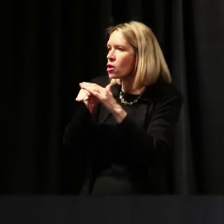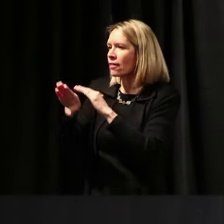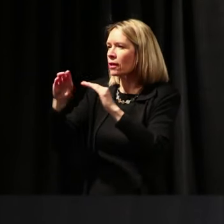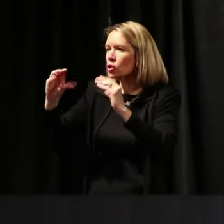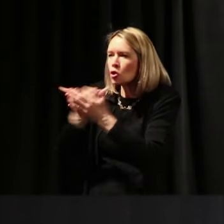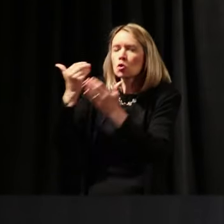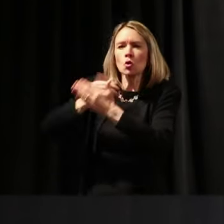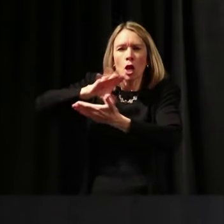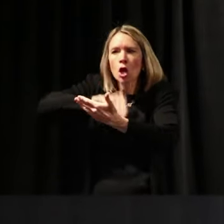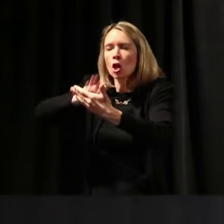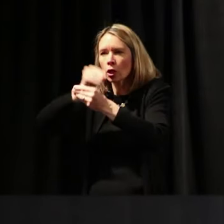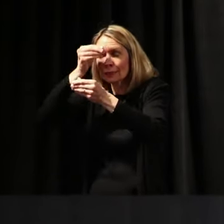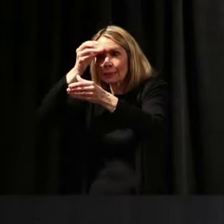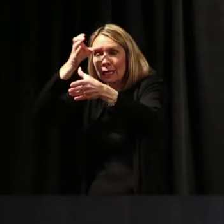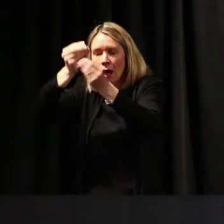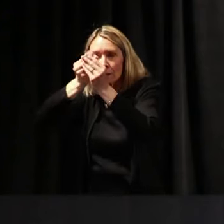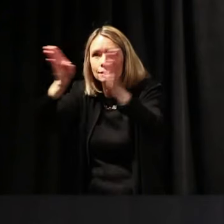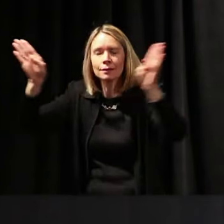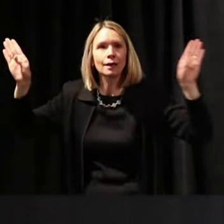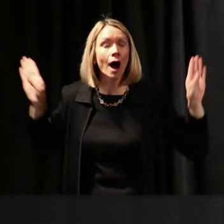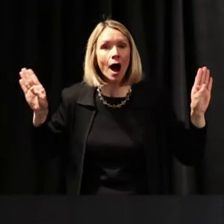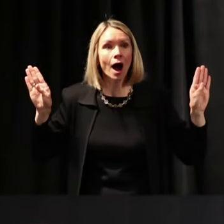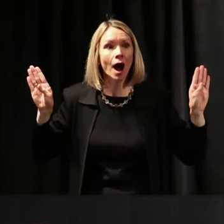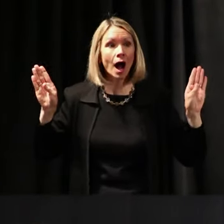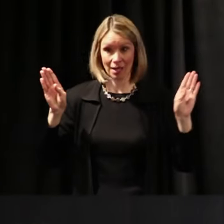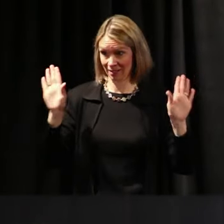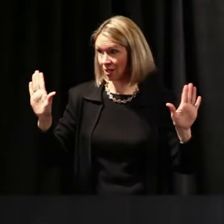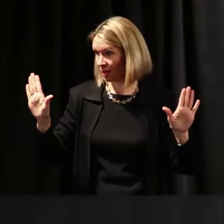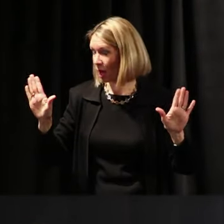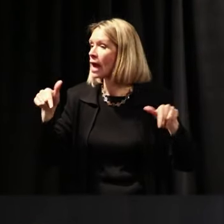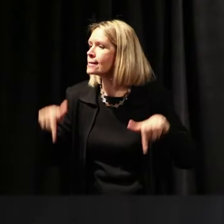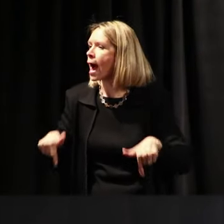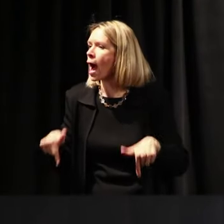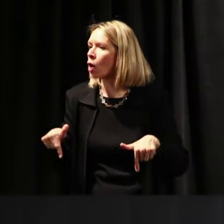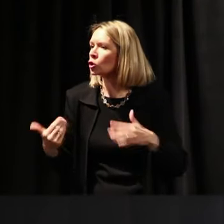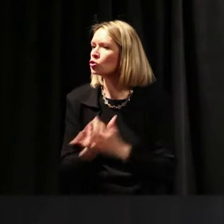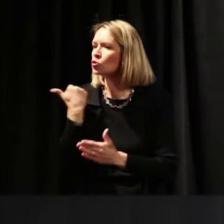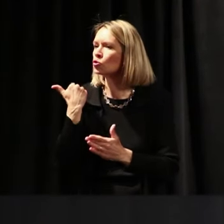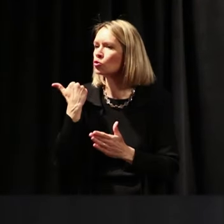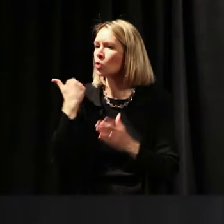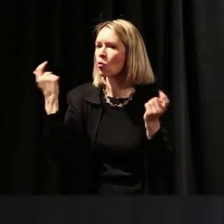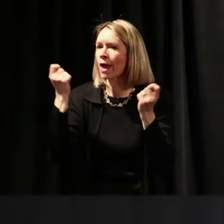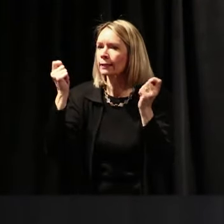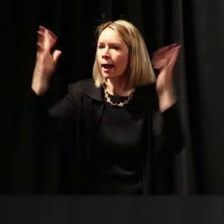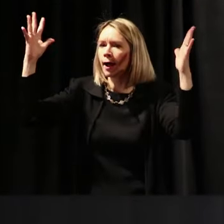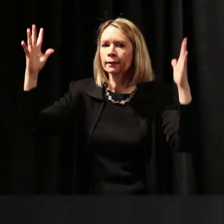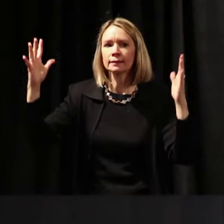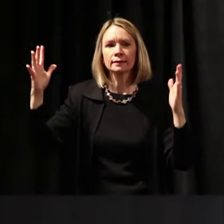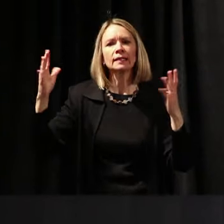We're in the middle of another Renaissance right now. Let's get on the ride with our kids.